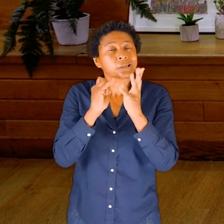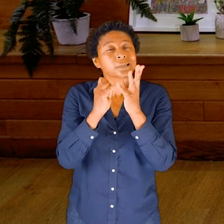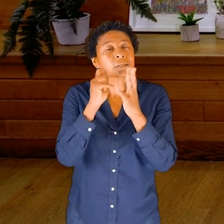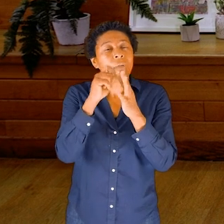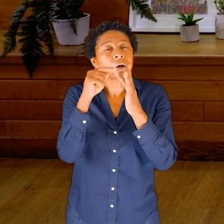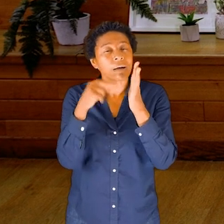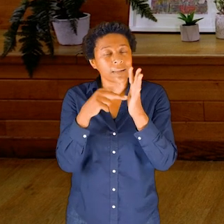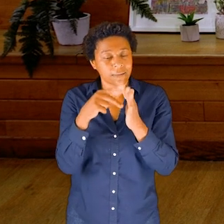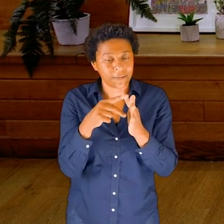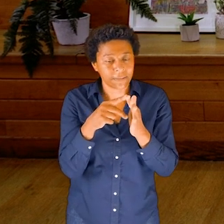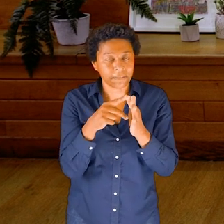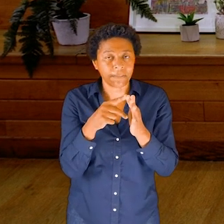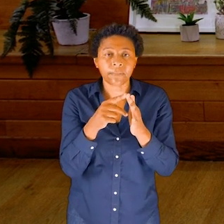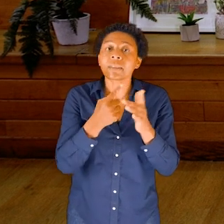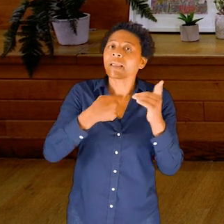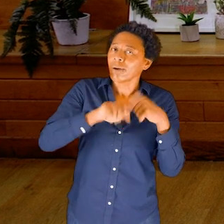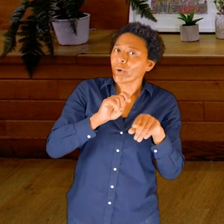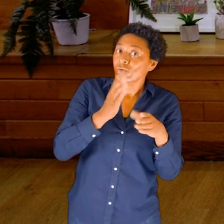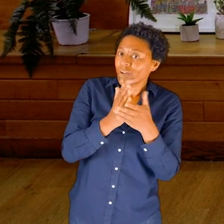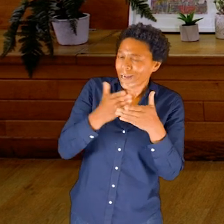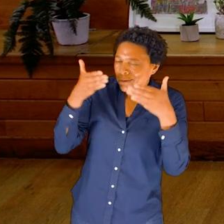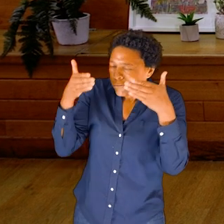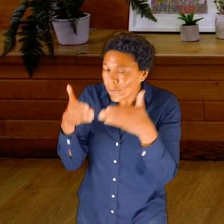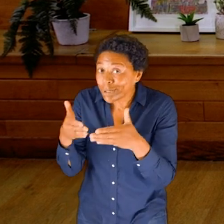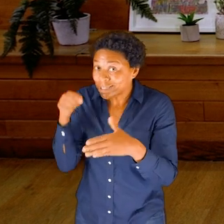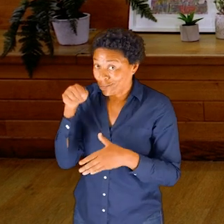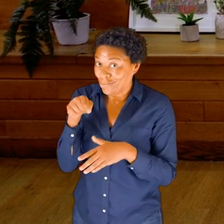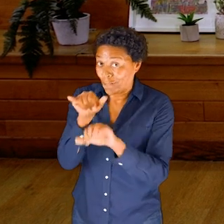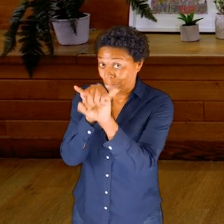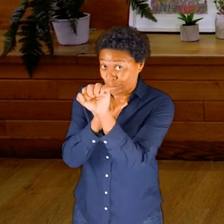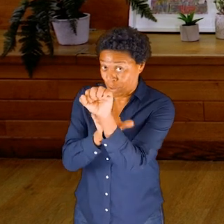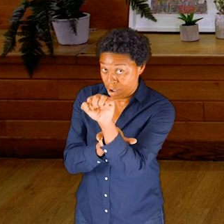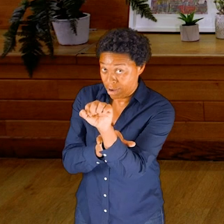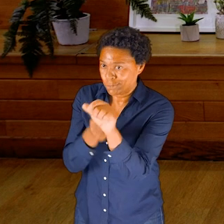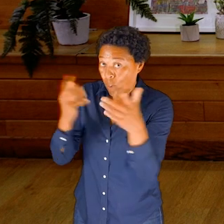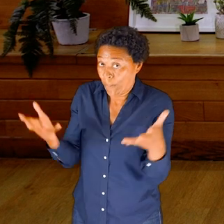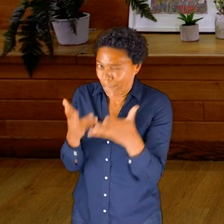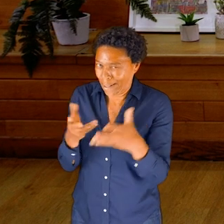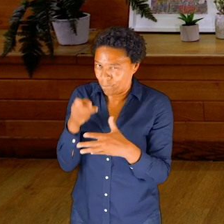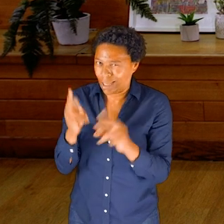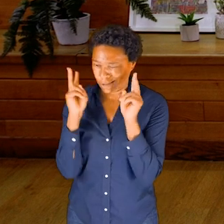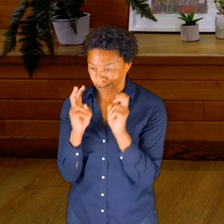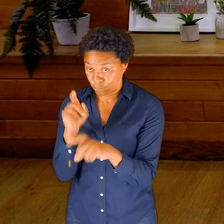the spine is what we’re going to play with n our next movement exercise or task.